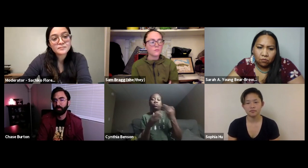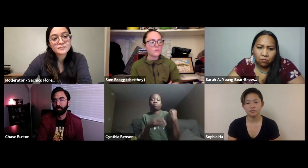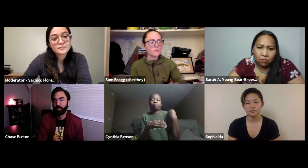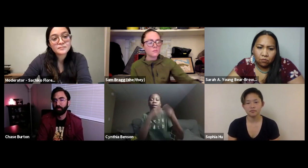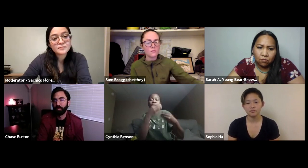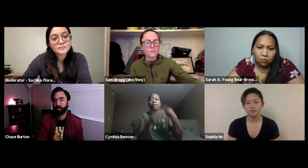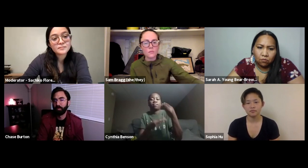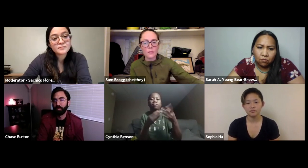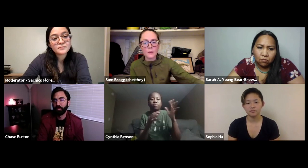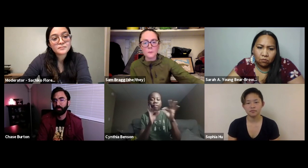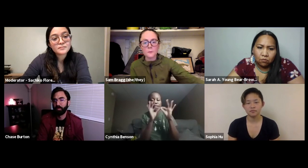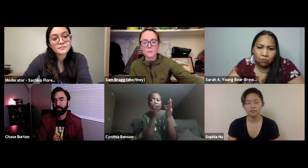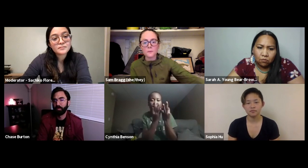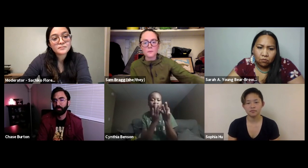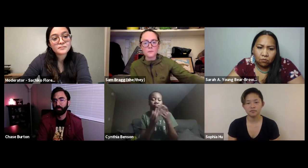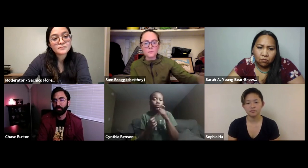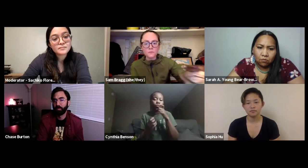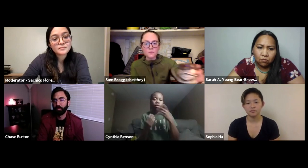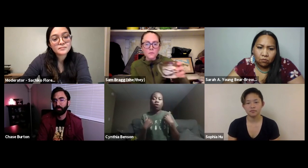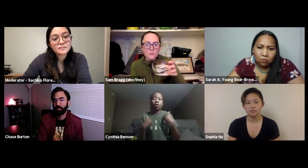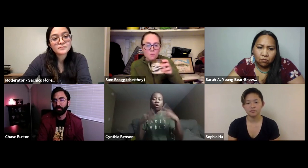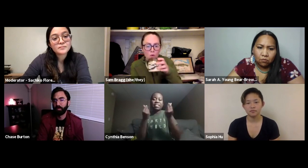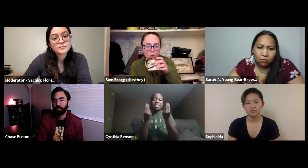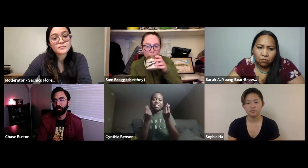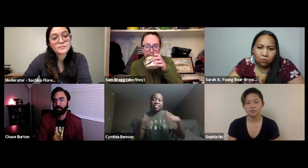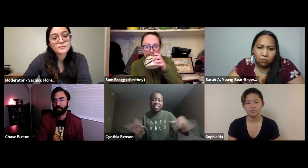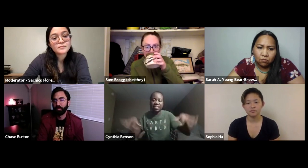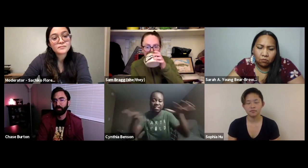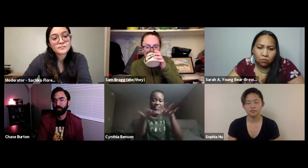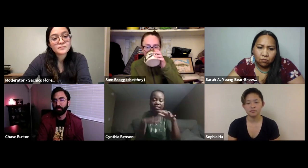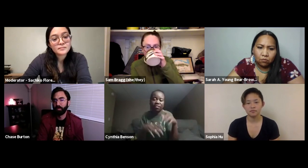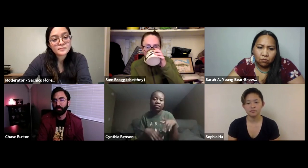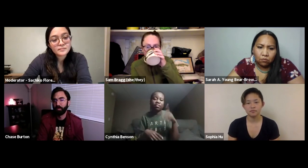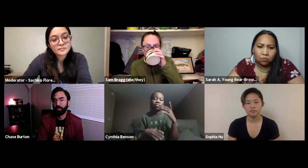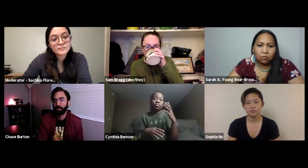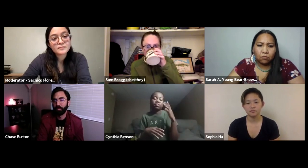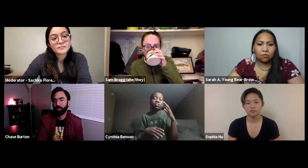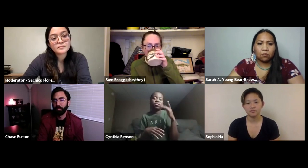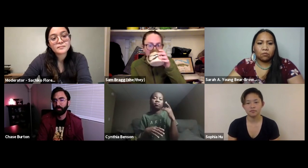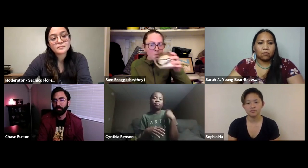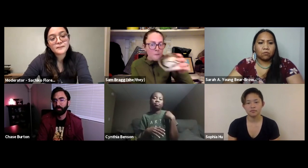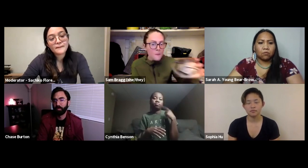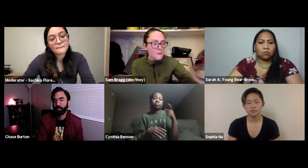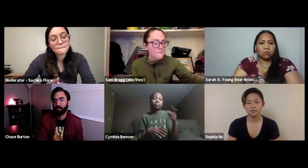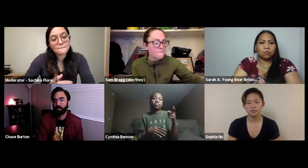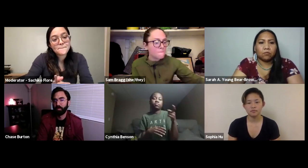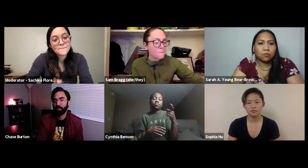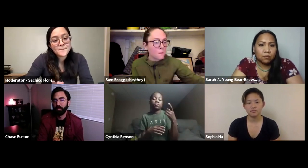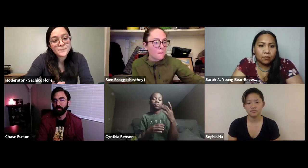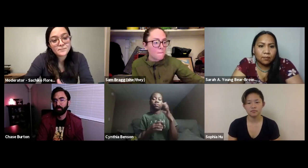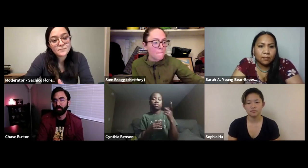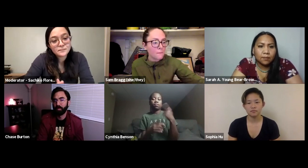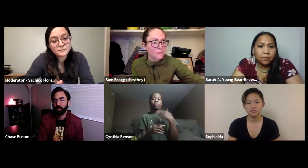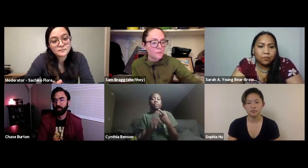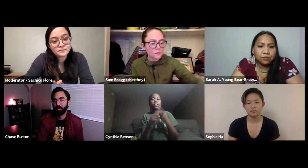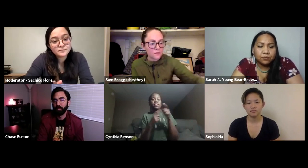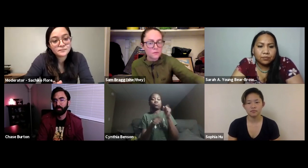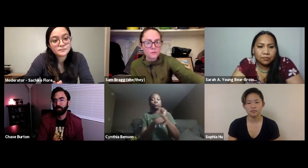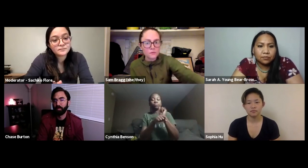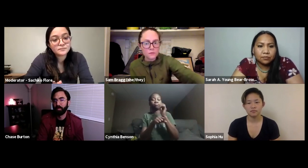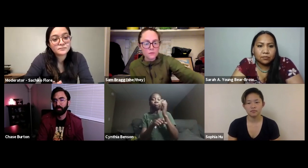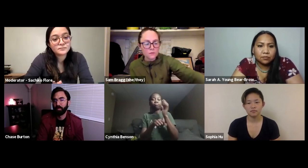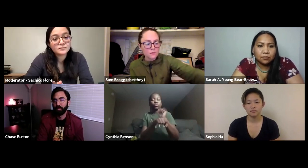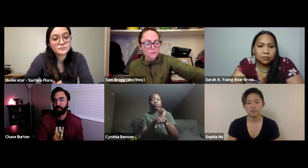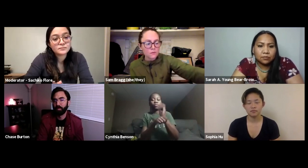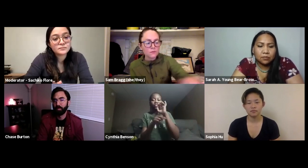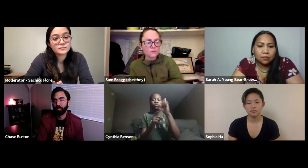and so just learning about the history of the land and the tribe that lived on that